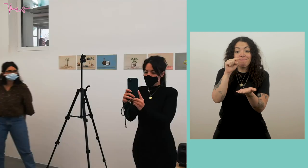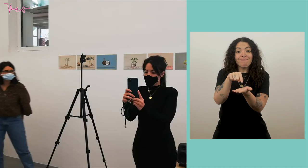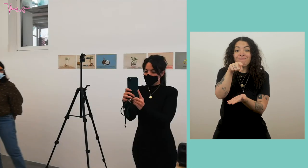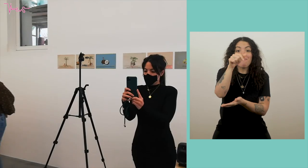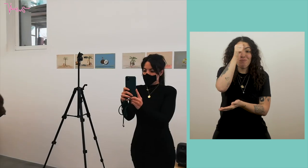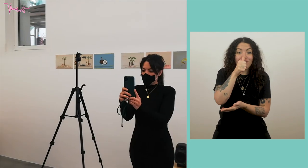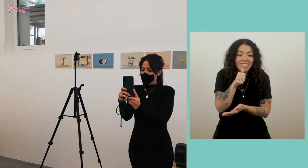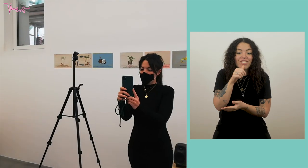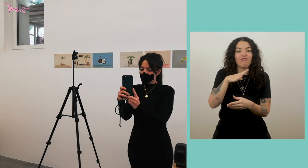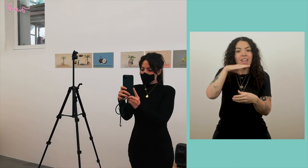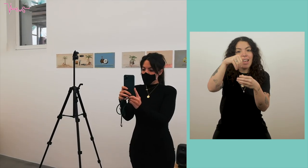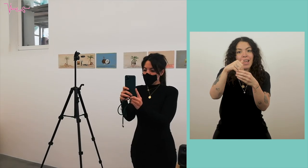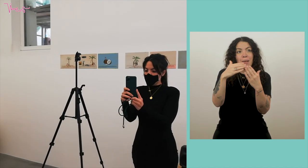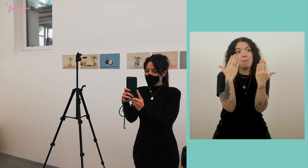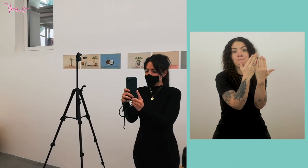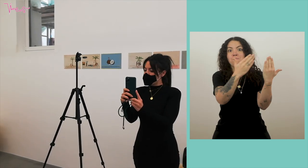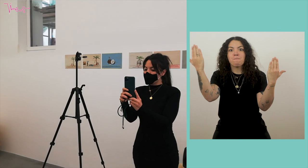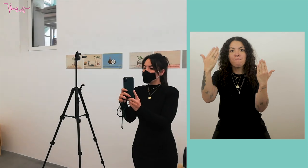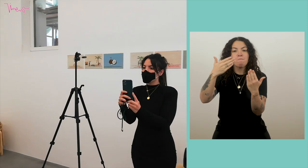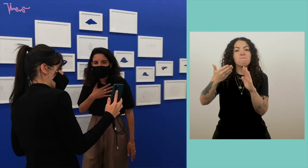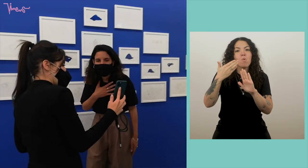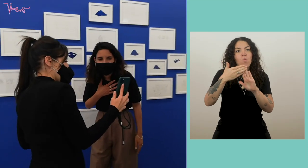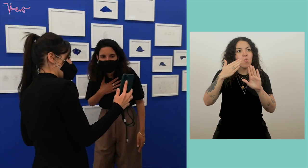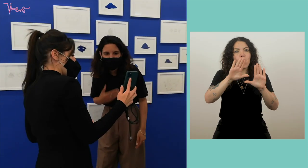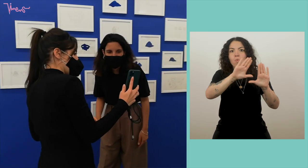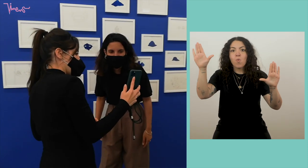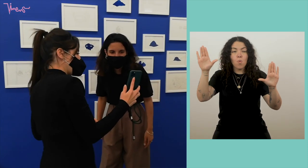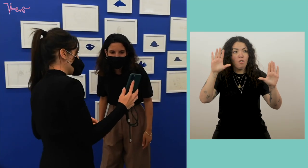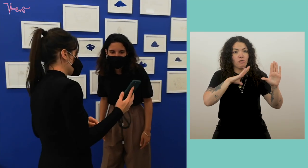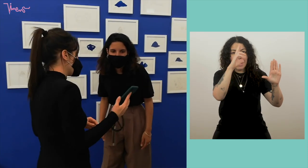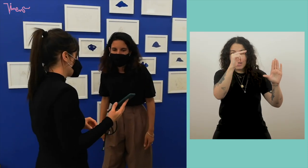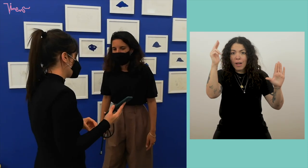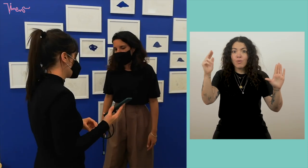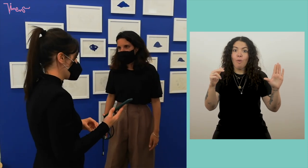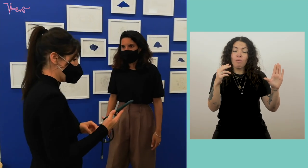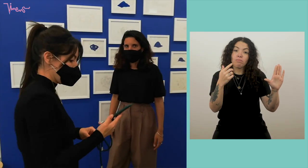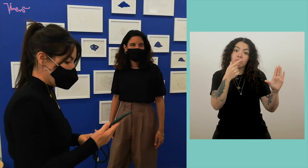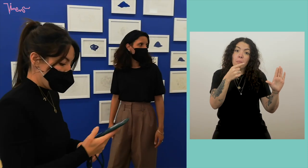So there, on the museum, there was a whole wall with illustrations that were very nice